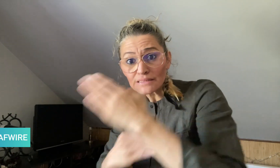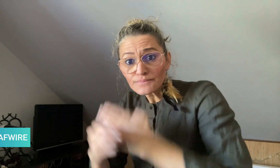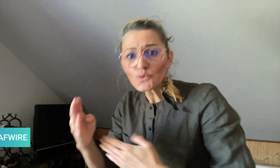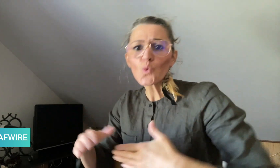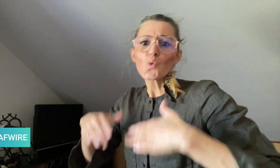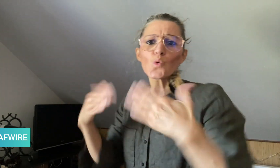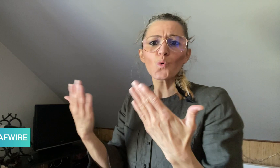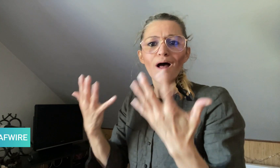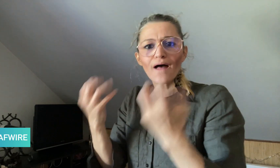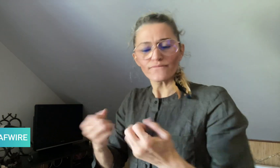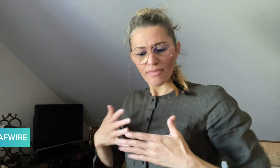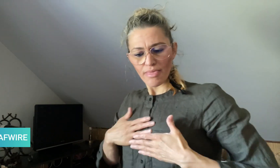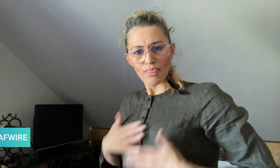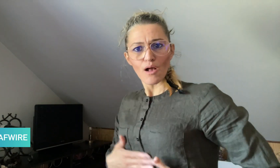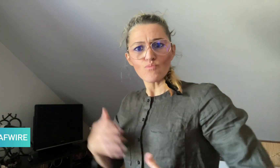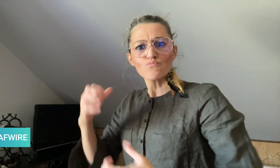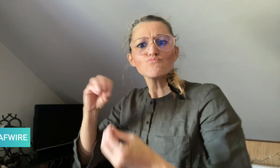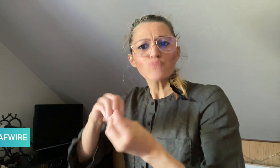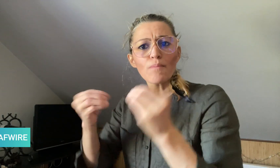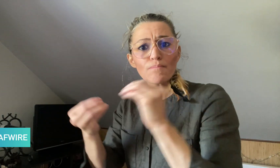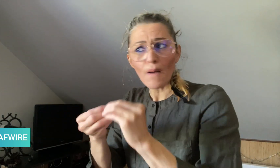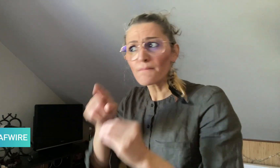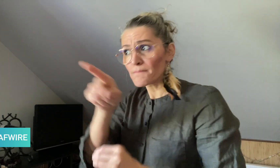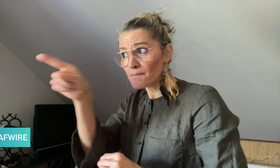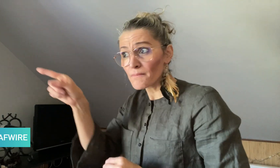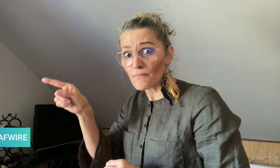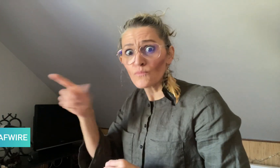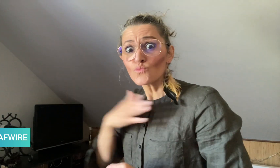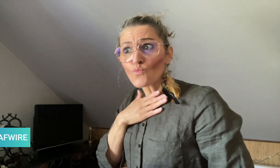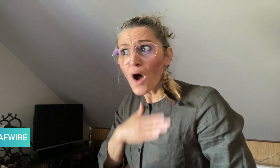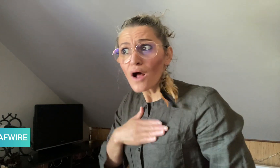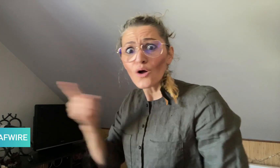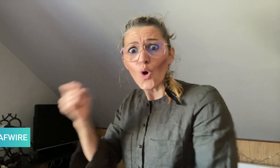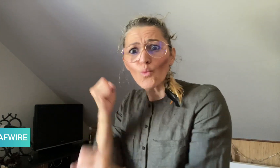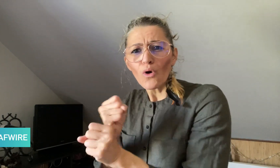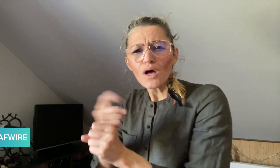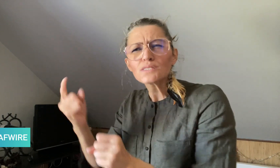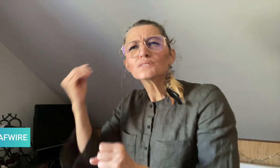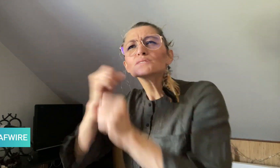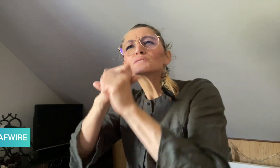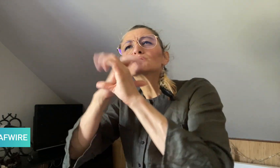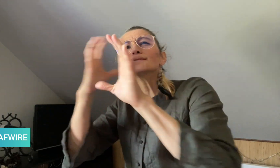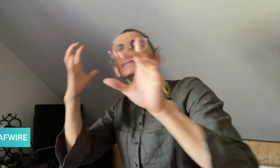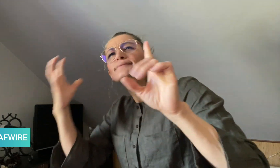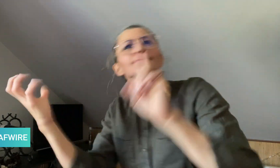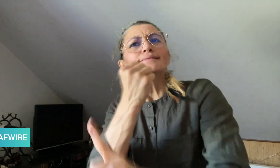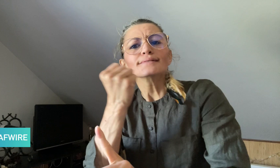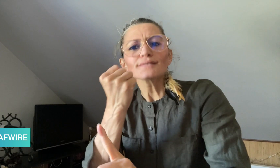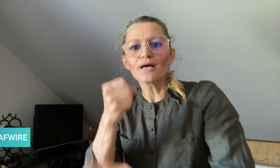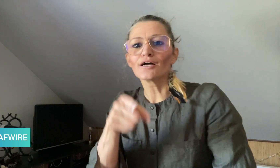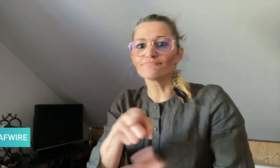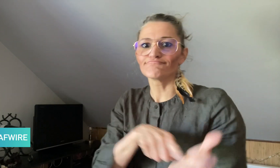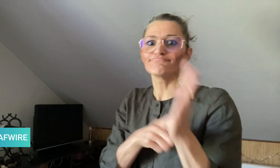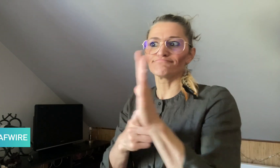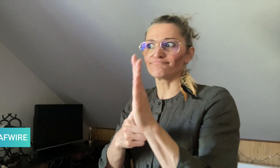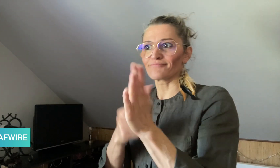to get the job that they dream of. During the show,